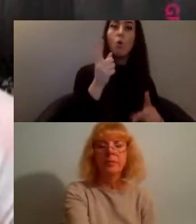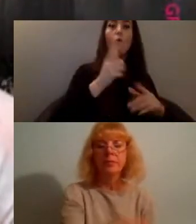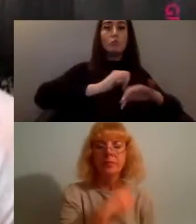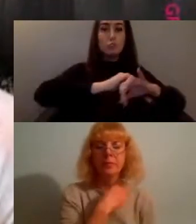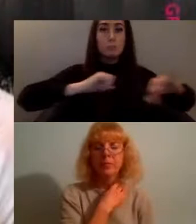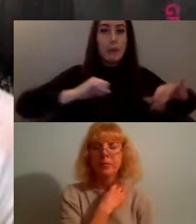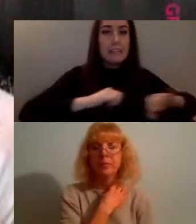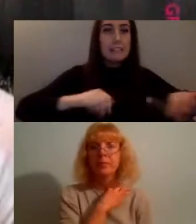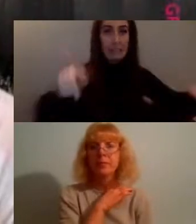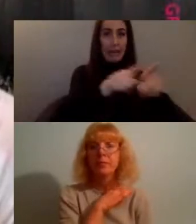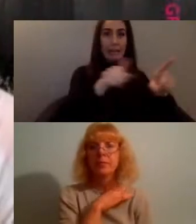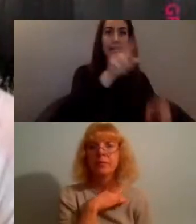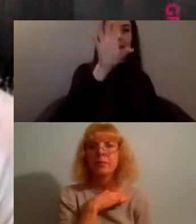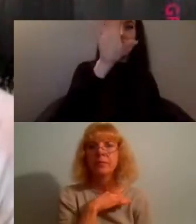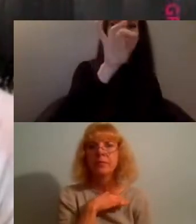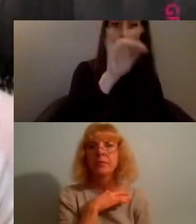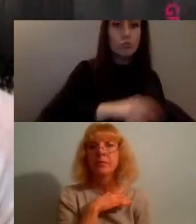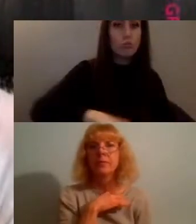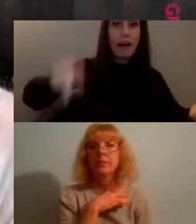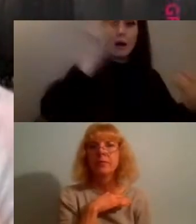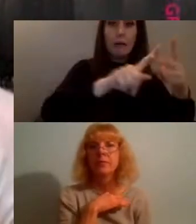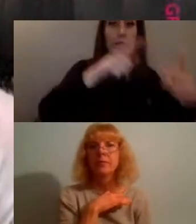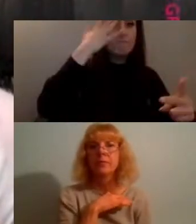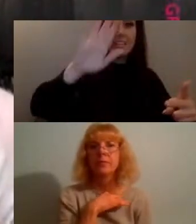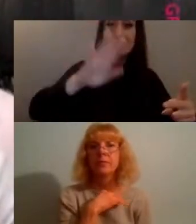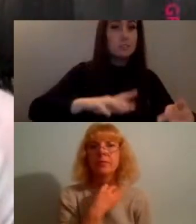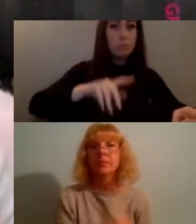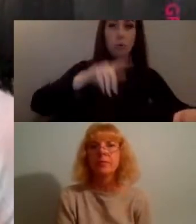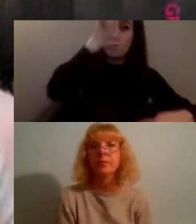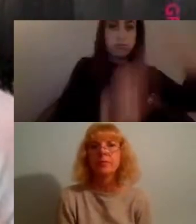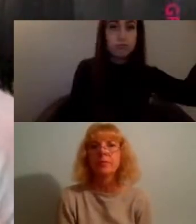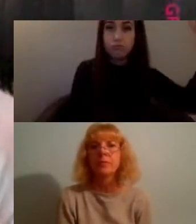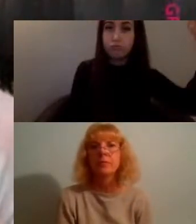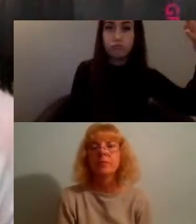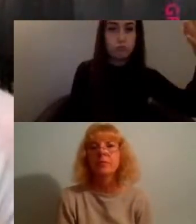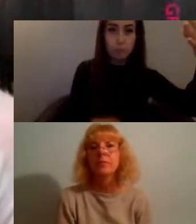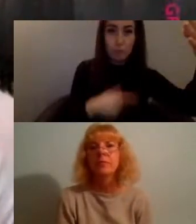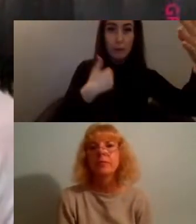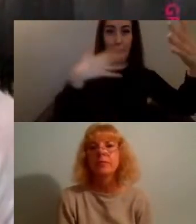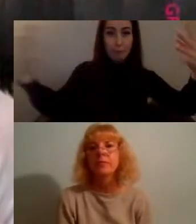instagram, facebook and all these other ones because when